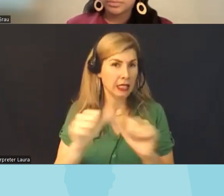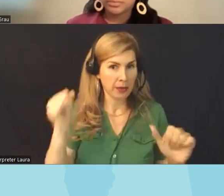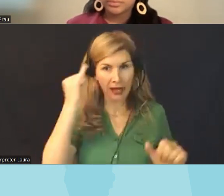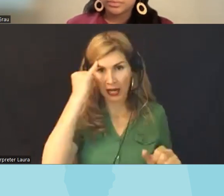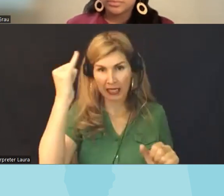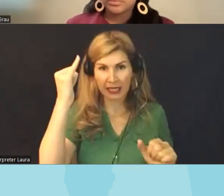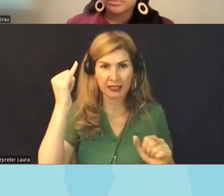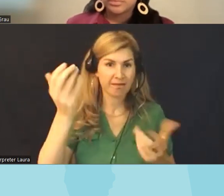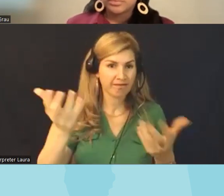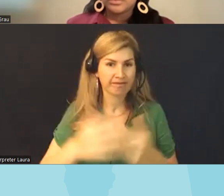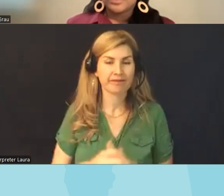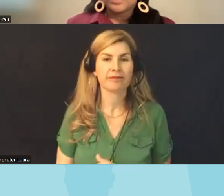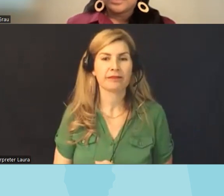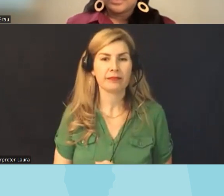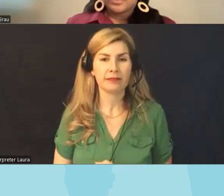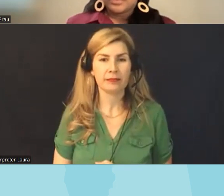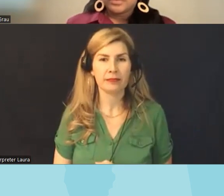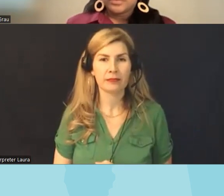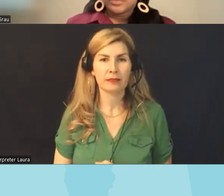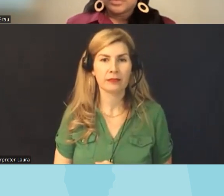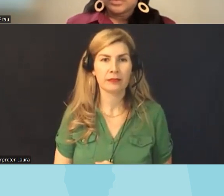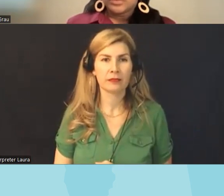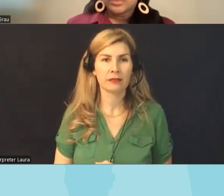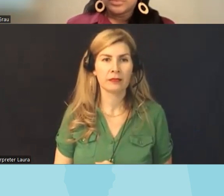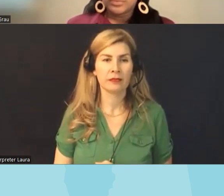that